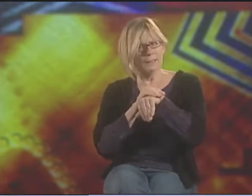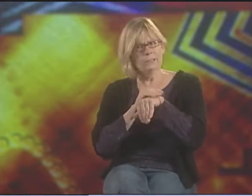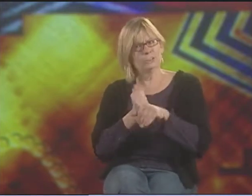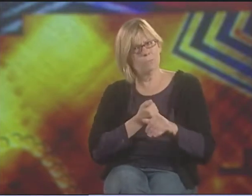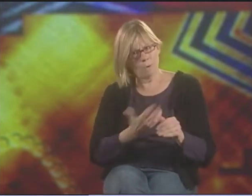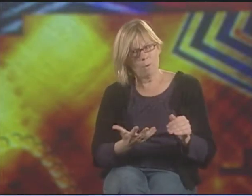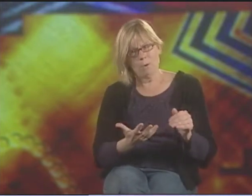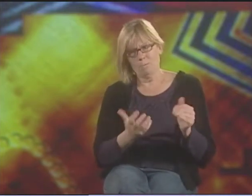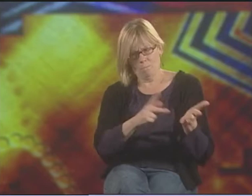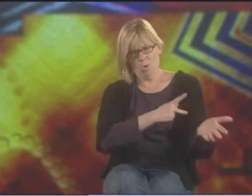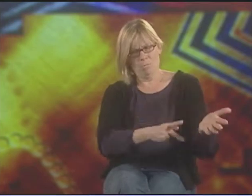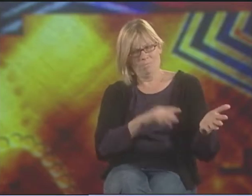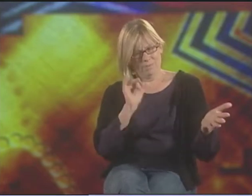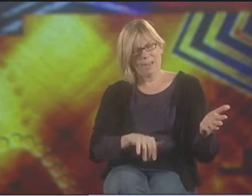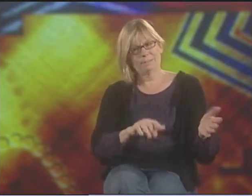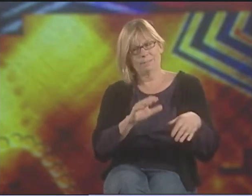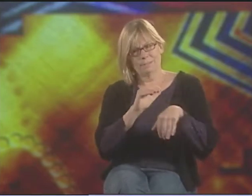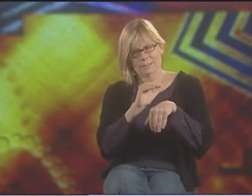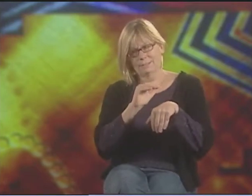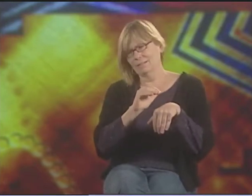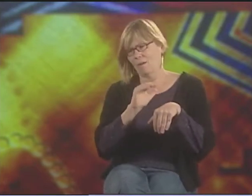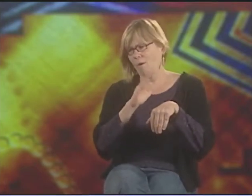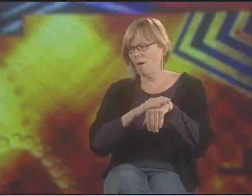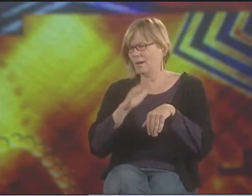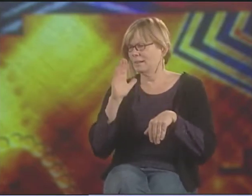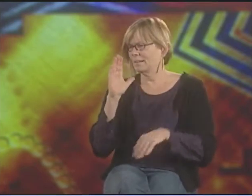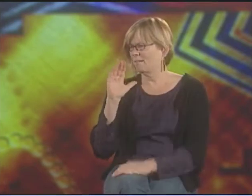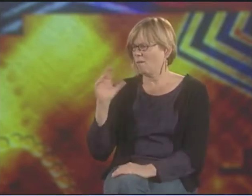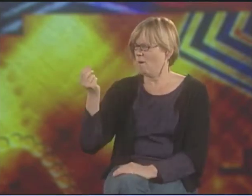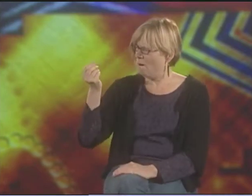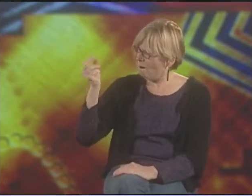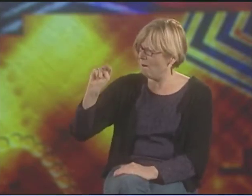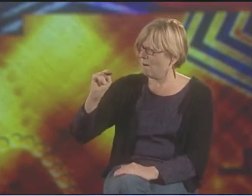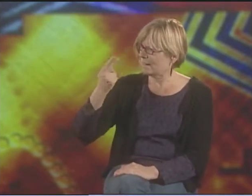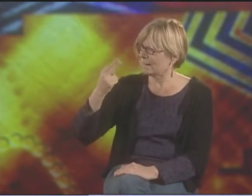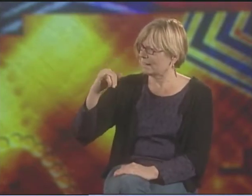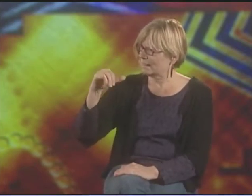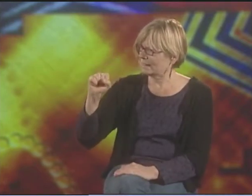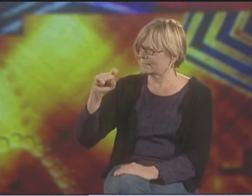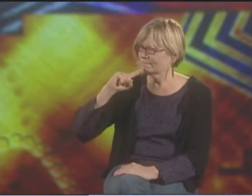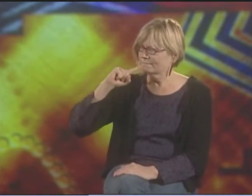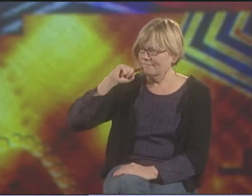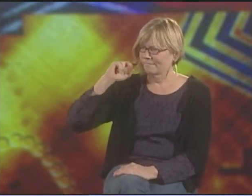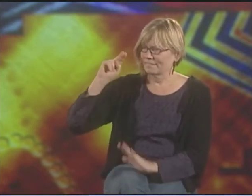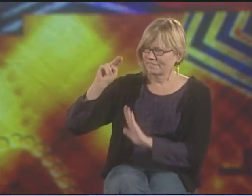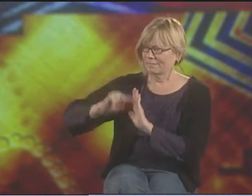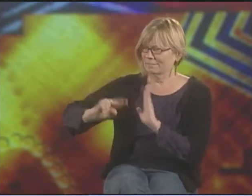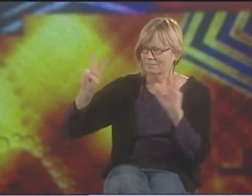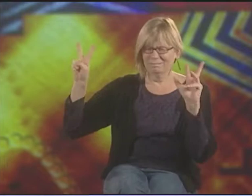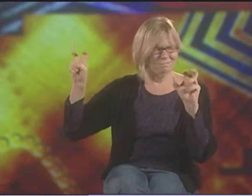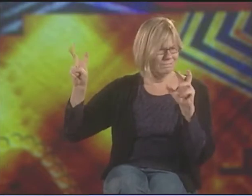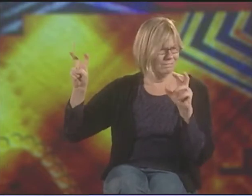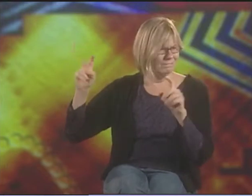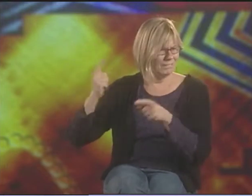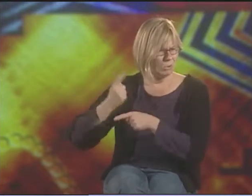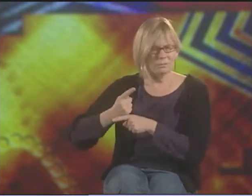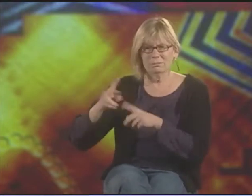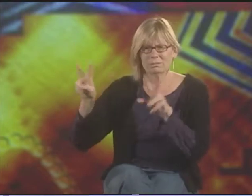IT WAS AN ENGLISH POEM THAT HE'D WRITTEN. "ON HIS DEAFNESS." THAT WAS THE TITLE, RIGHT?